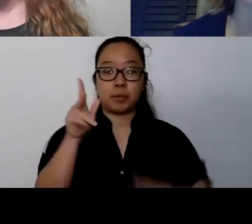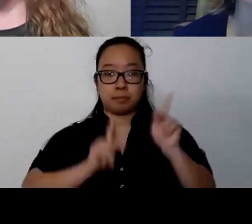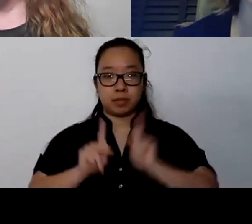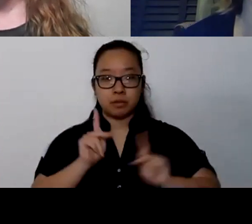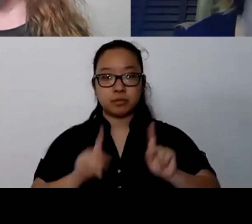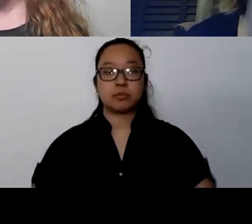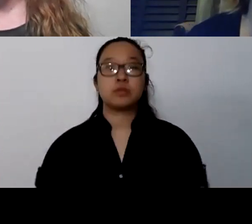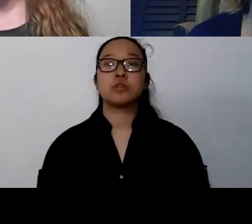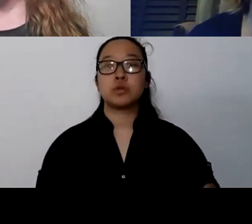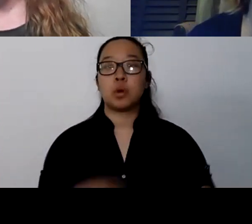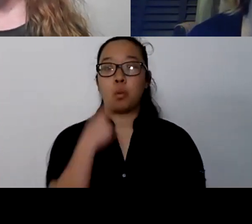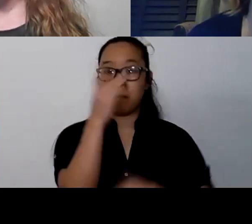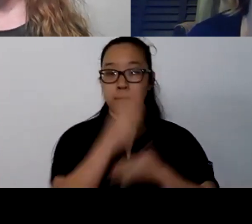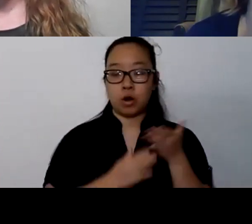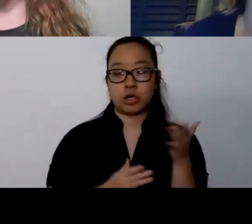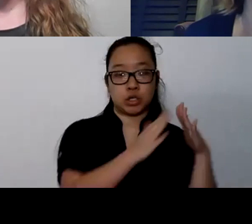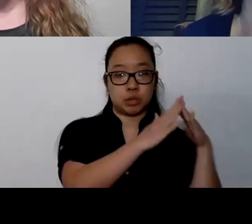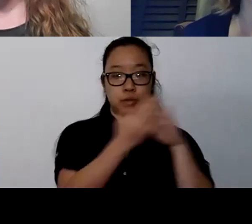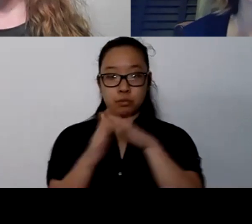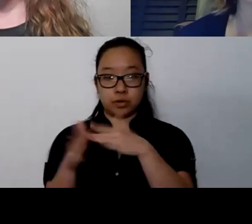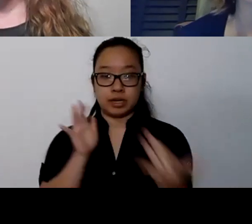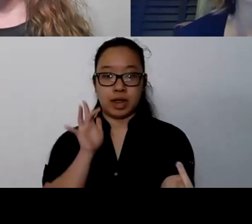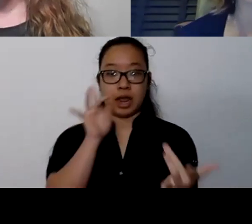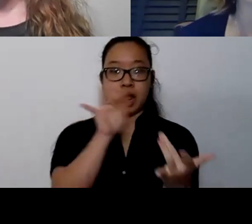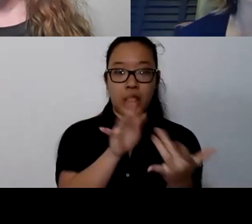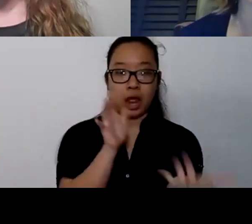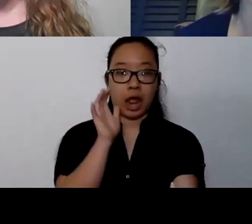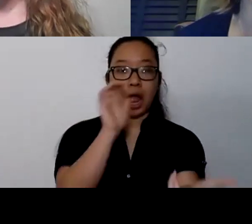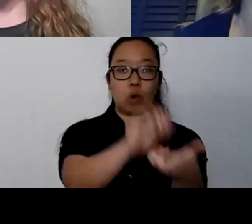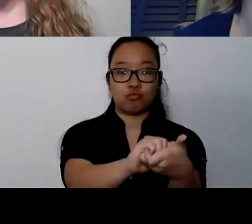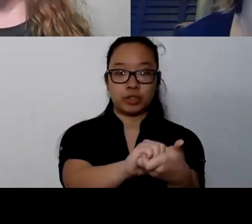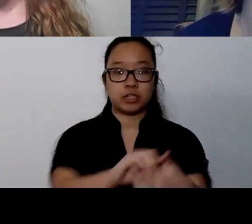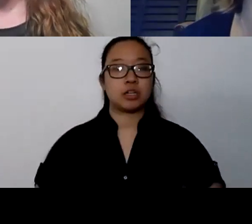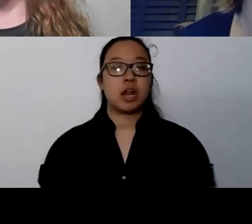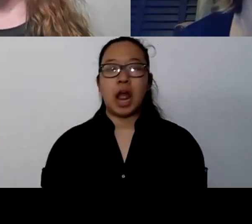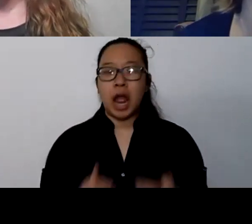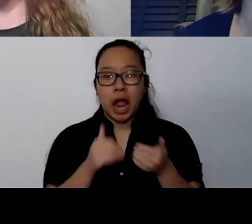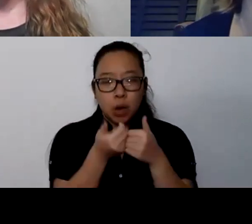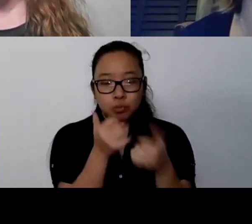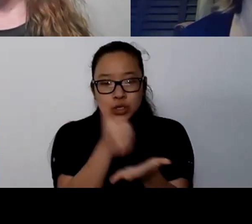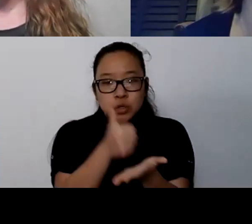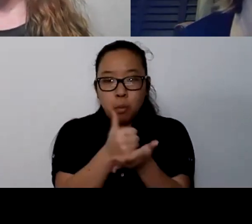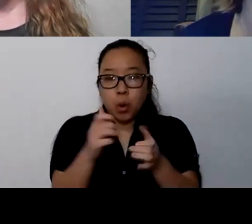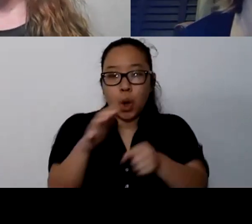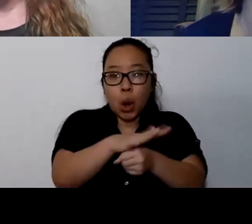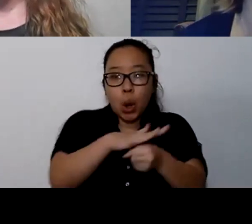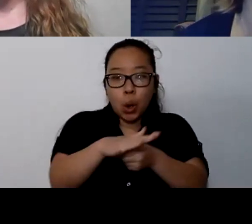How do we support the local grocery store and the essential employees who are working there?